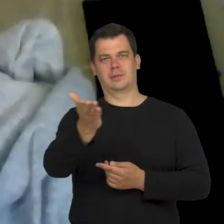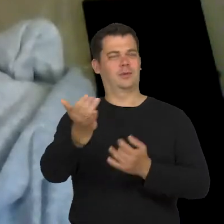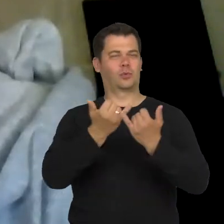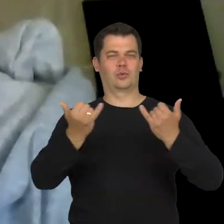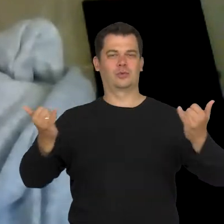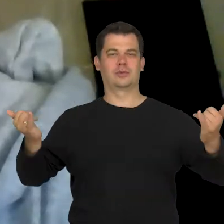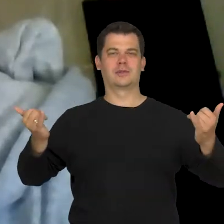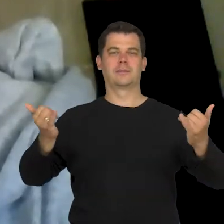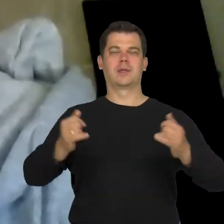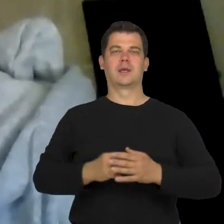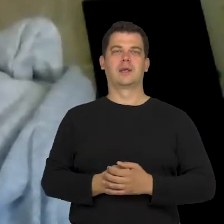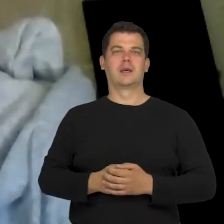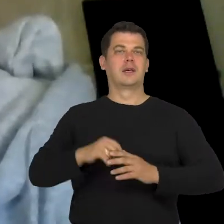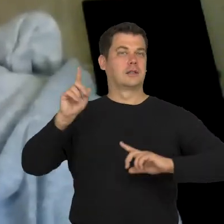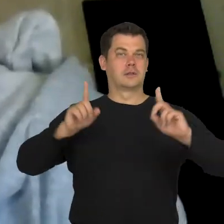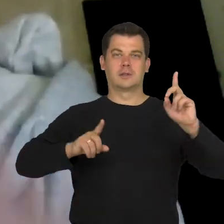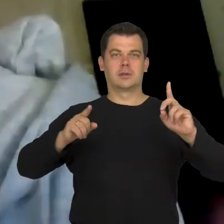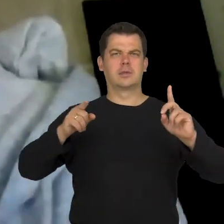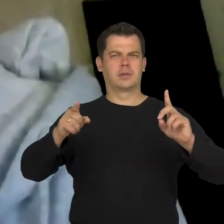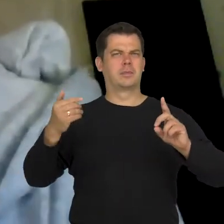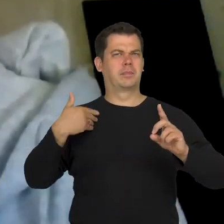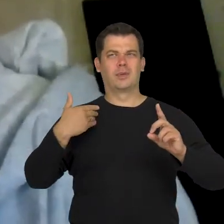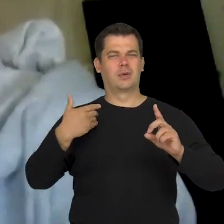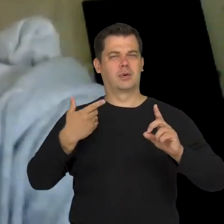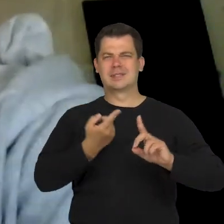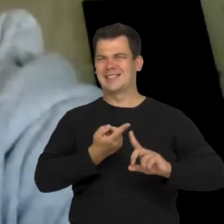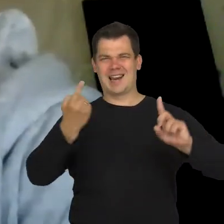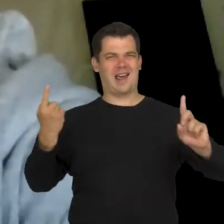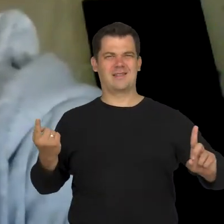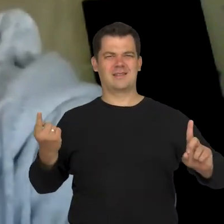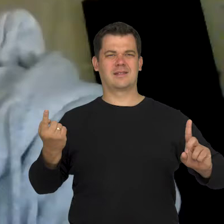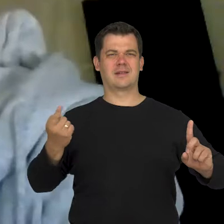I remember that I had anatomy classes and I saw some pictures.